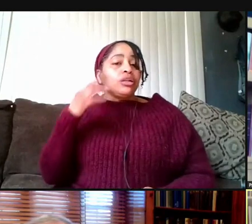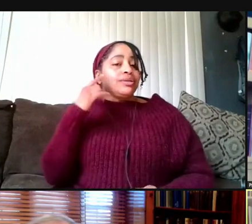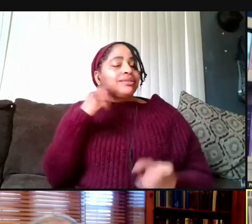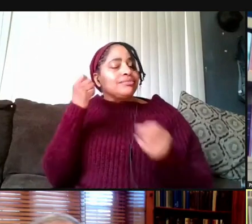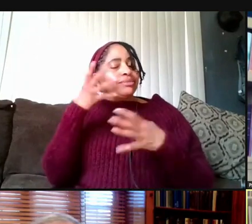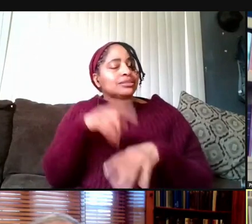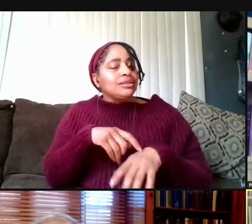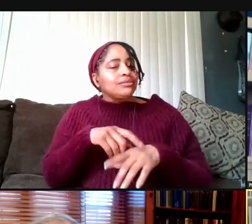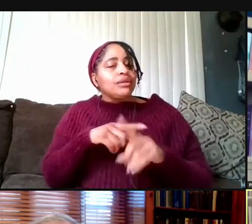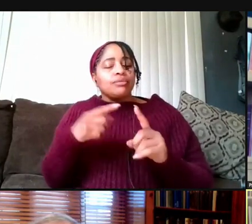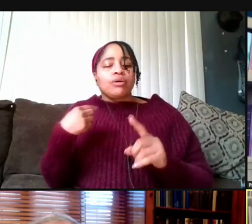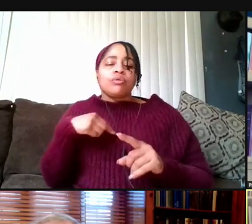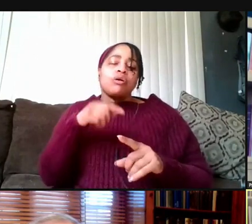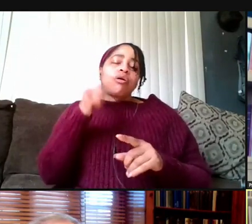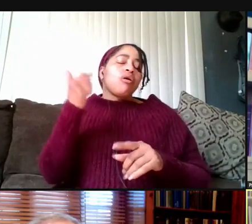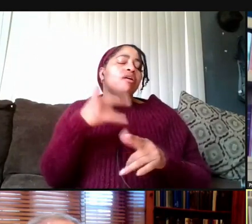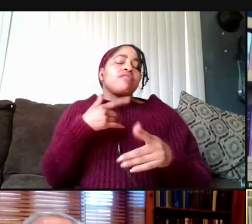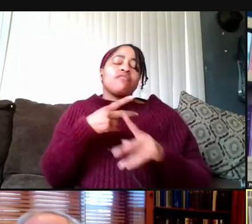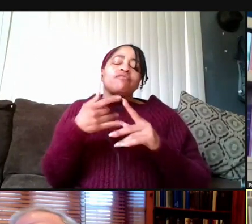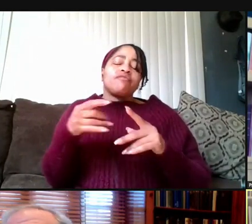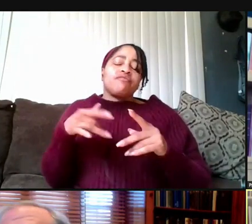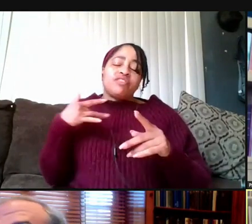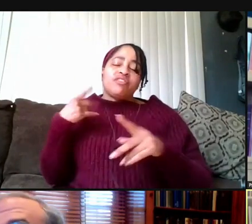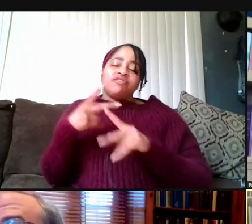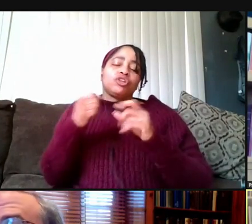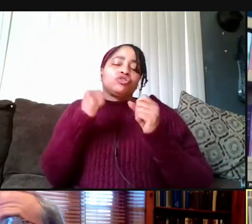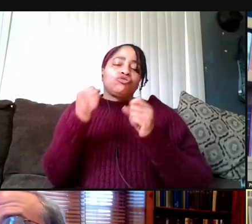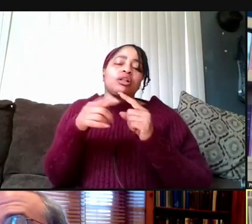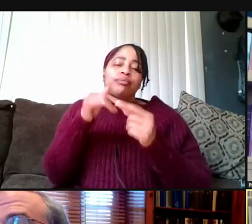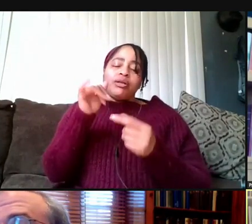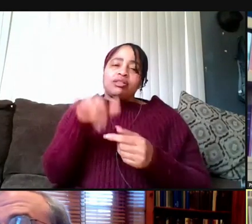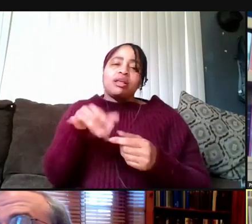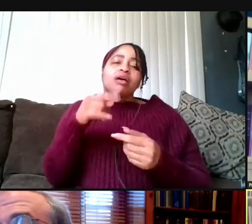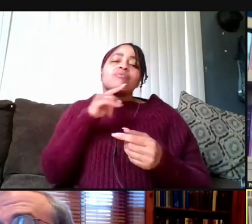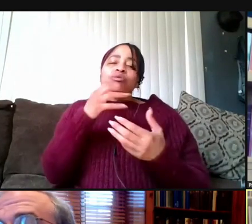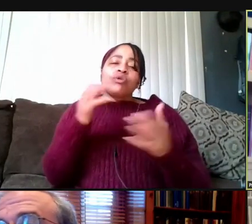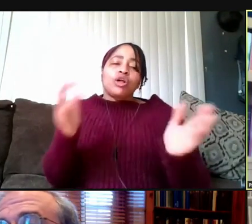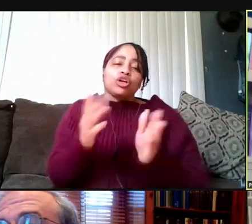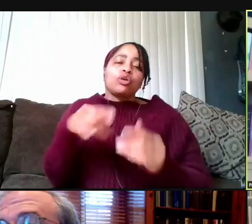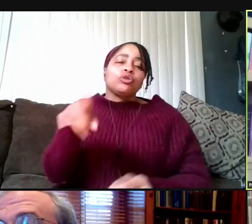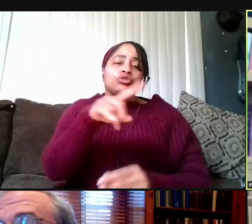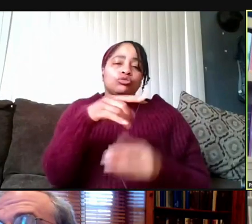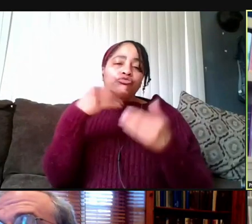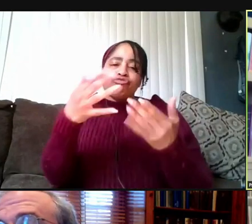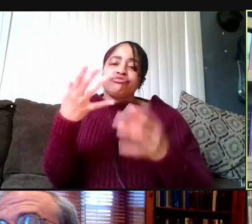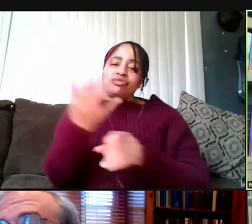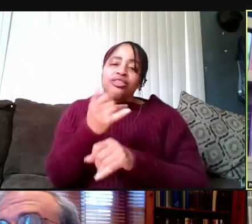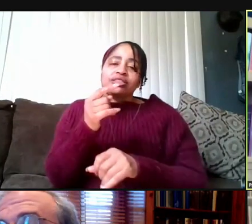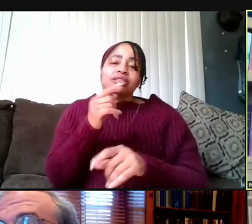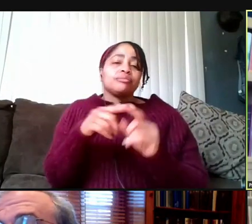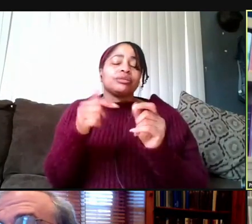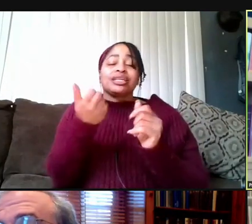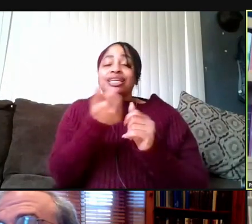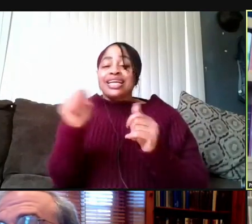but we we all feel very strongly about that to really wanna encourage you. So as with any medical appointment,